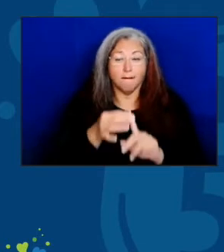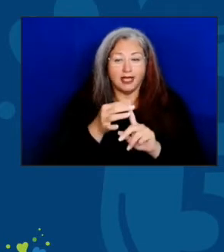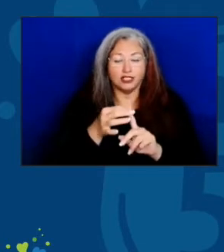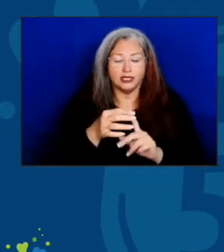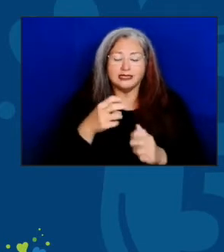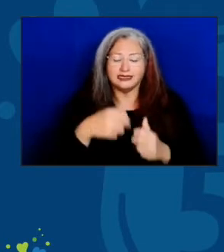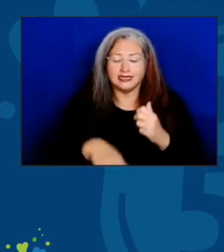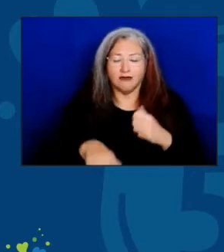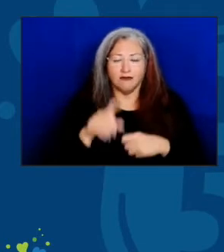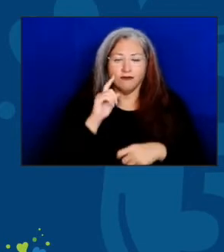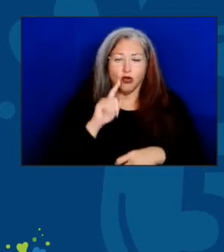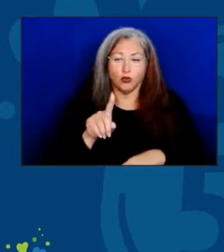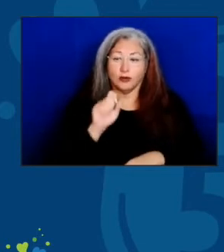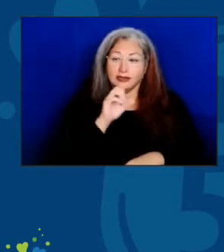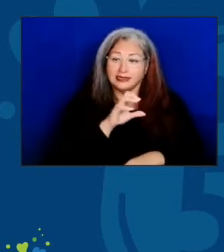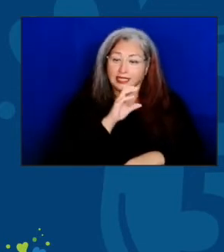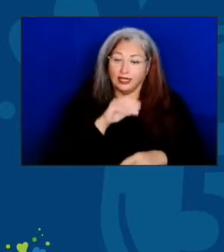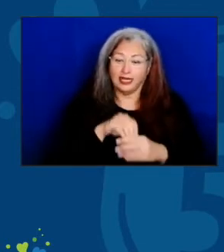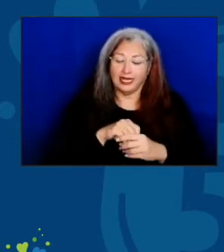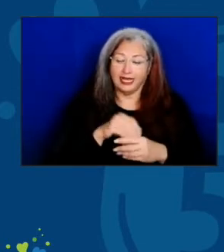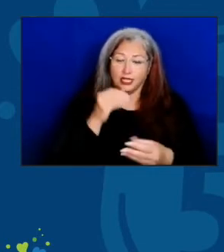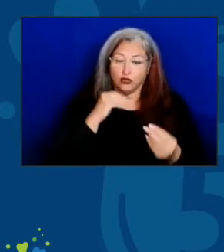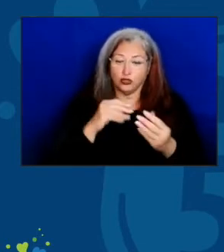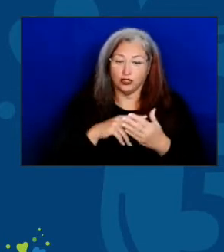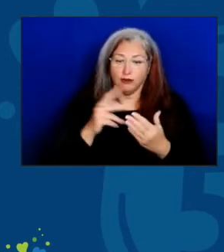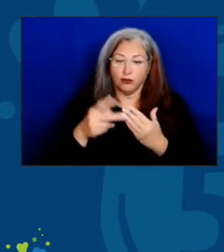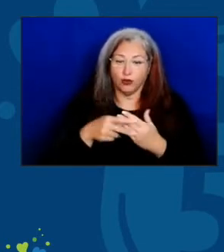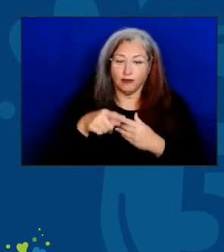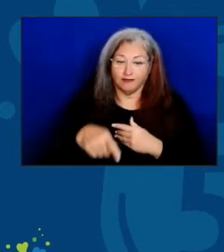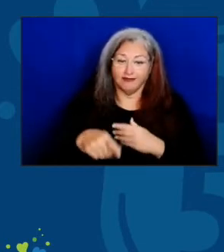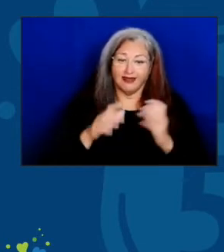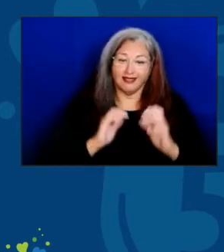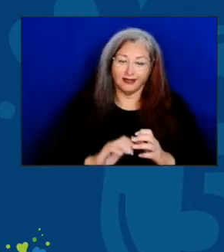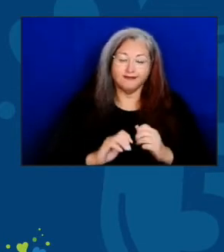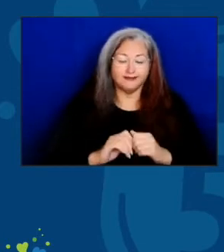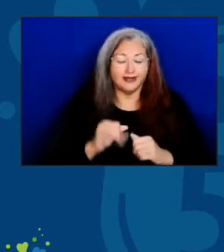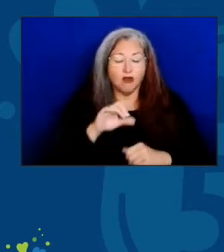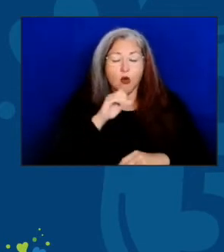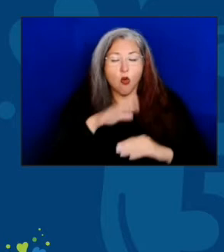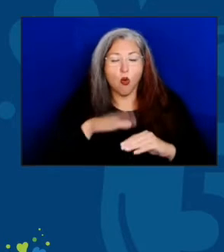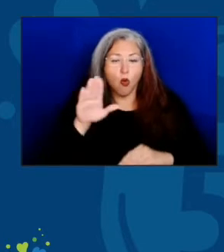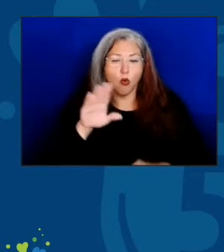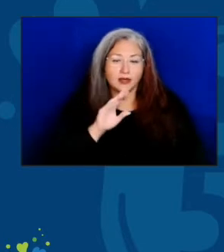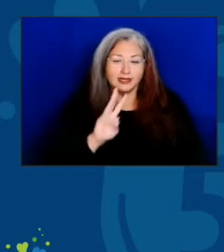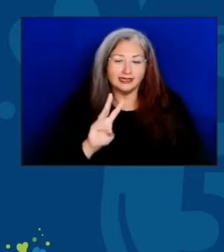the Senior Nutrition Program serves. People who are over the age of 60 in the greatest need,